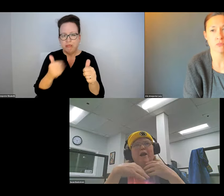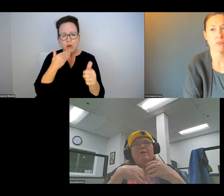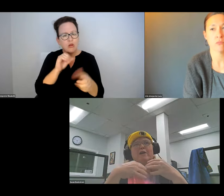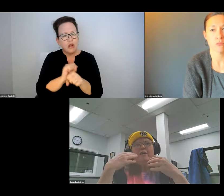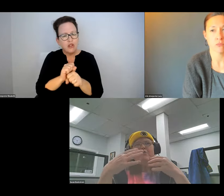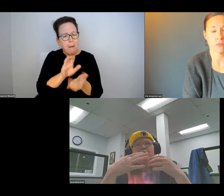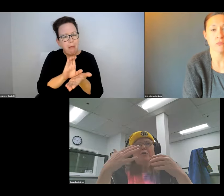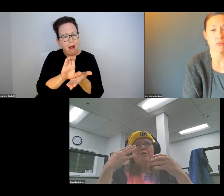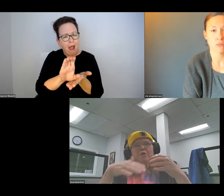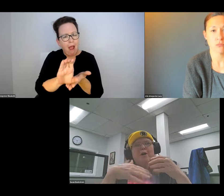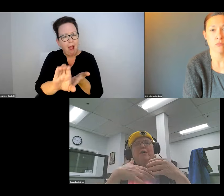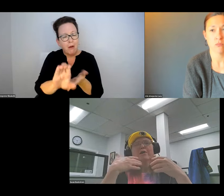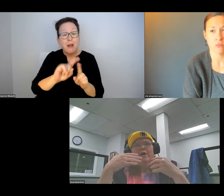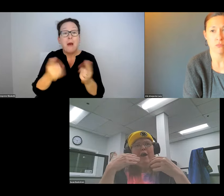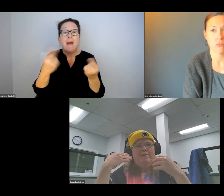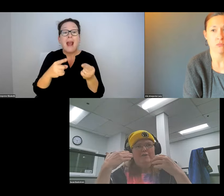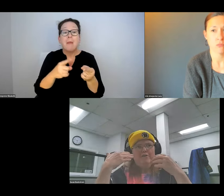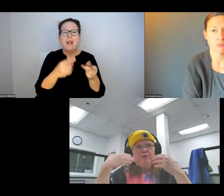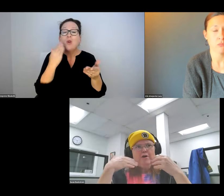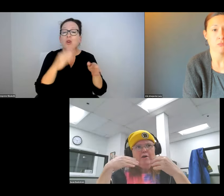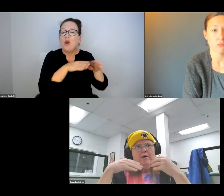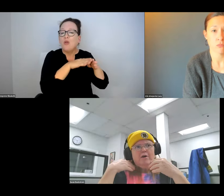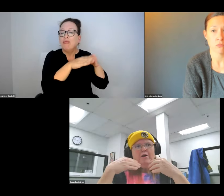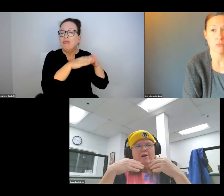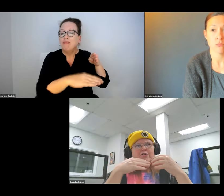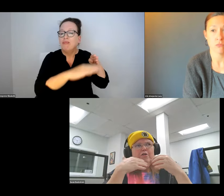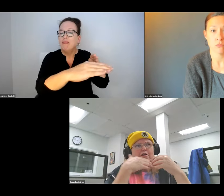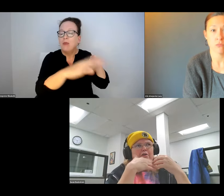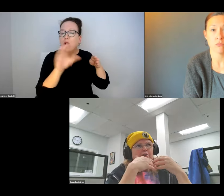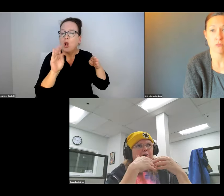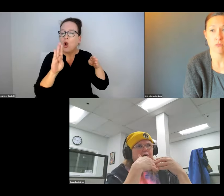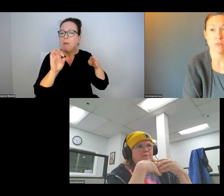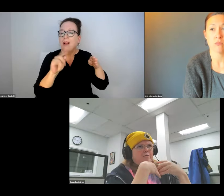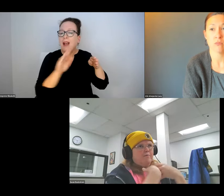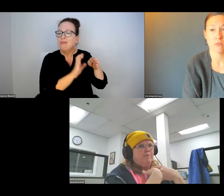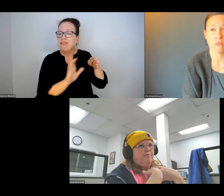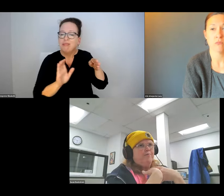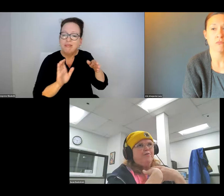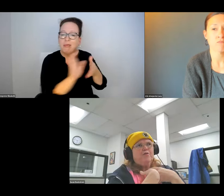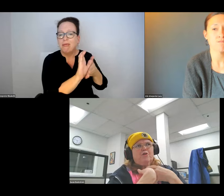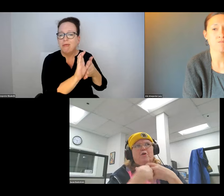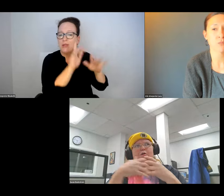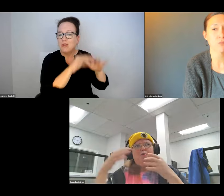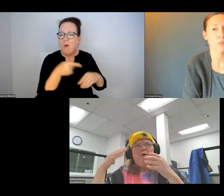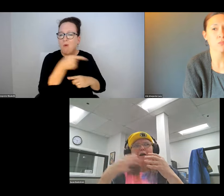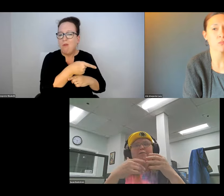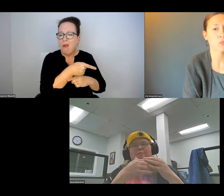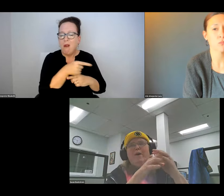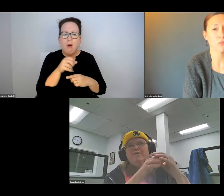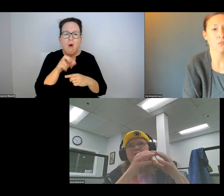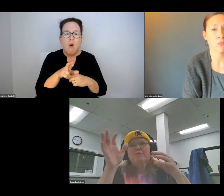IMPORTANT BECAUSE AS -- SOMETIMES MUNICIPALITY WILL DO